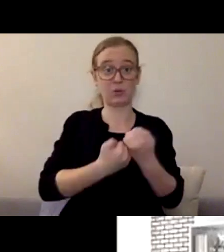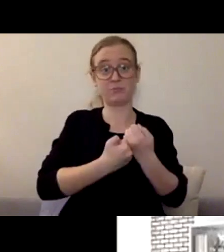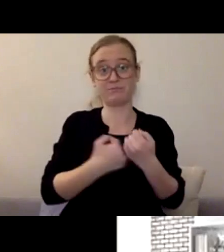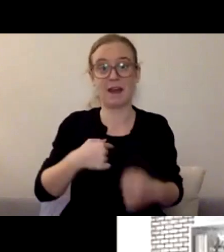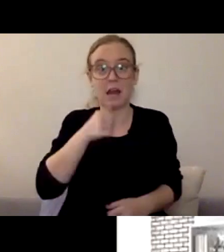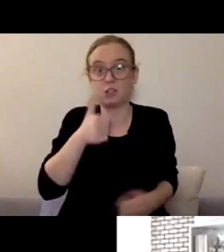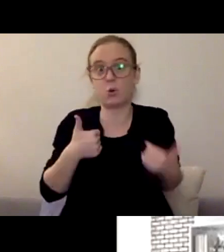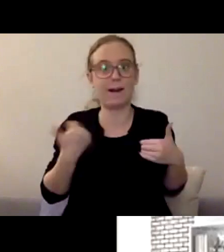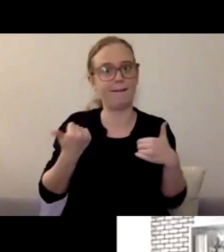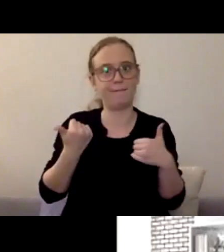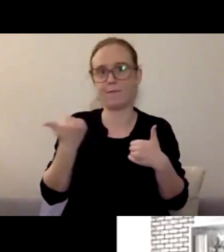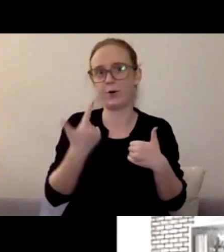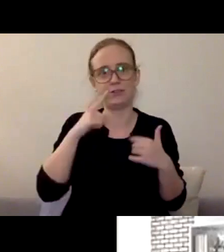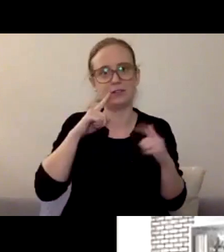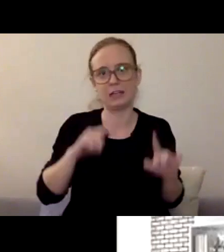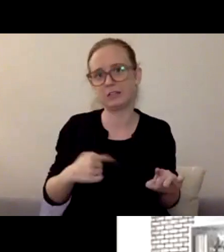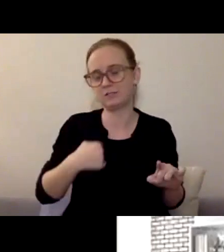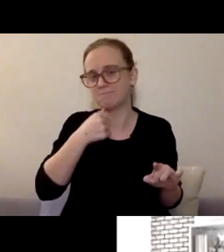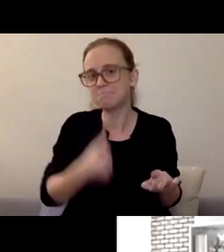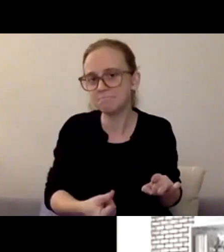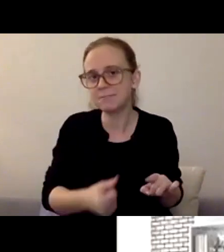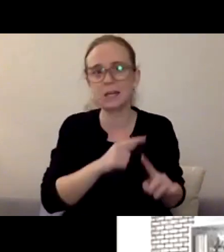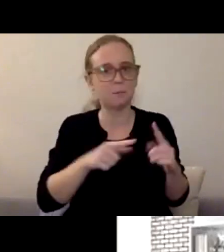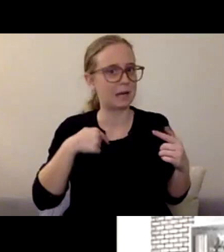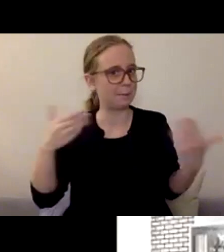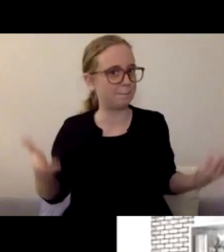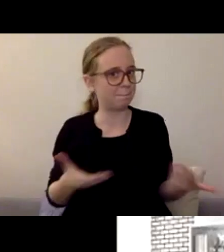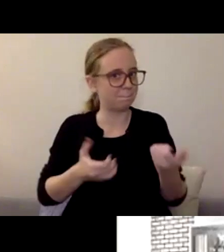So really, anytime we can come to a place of just validating